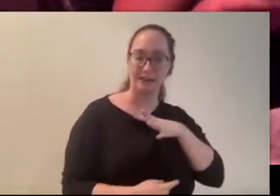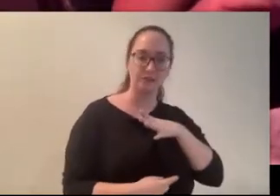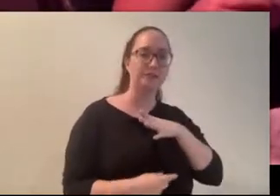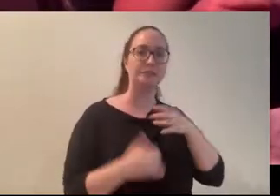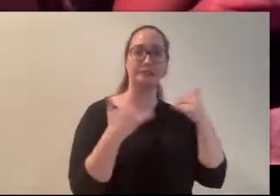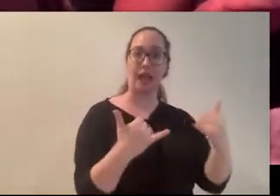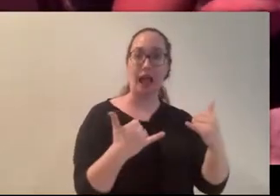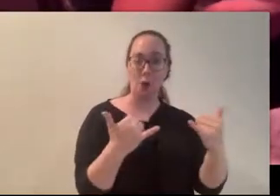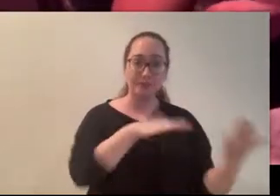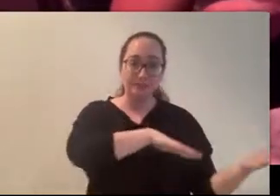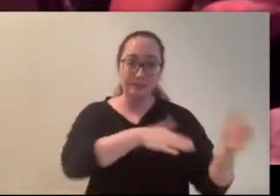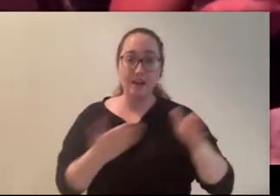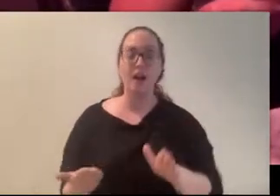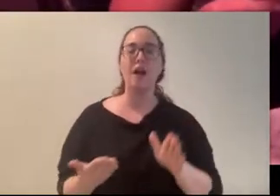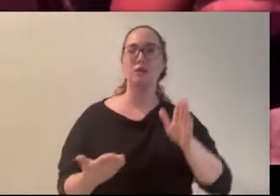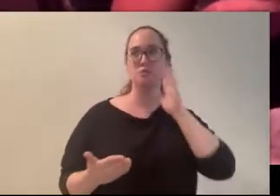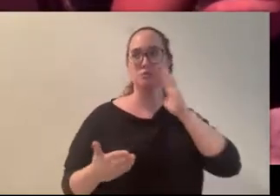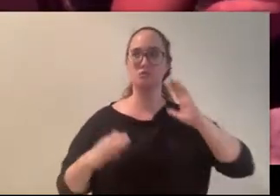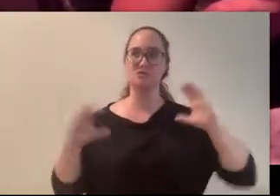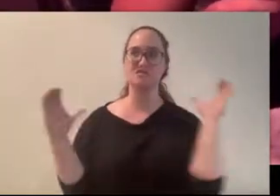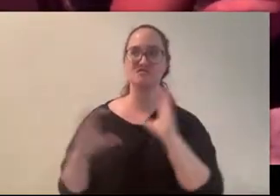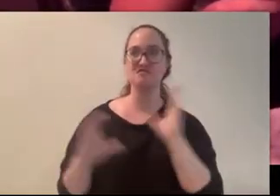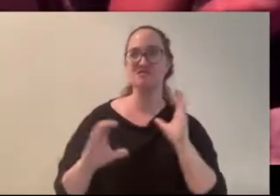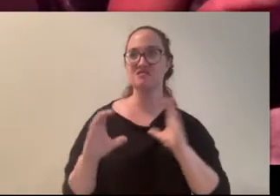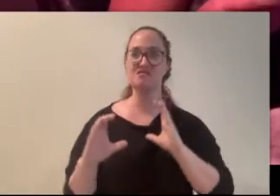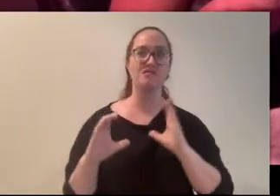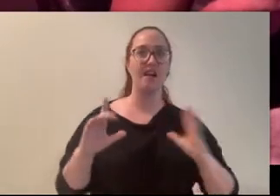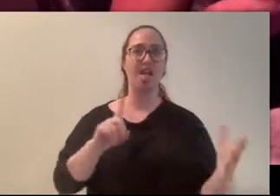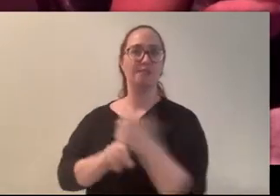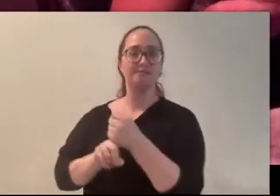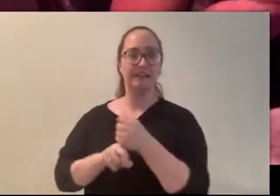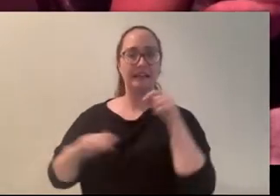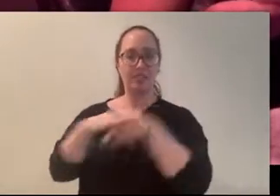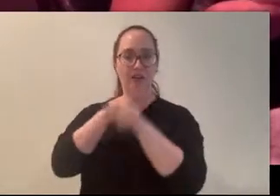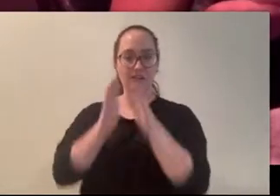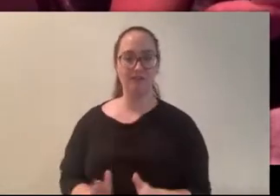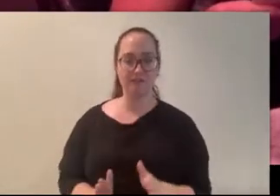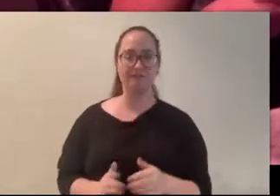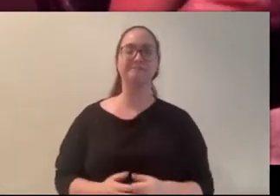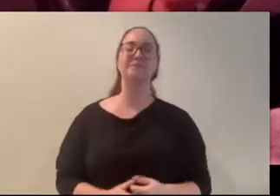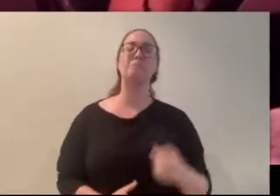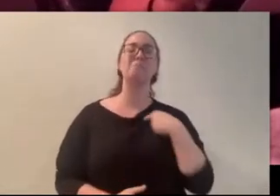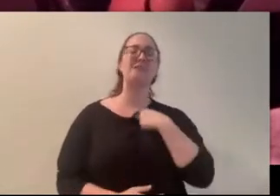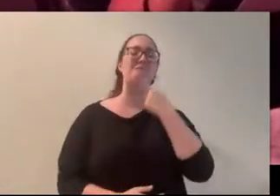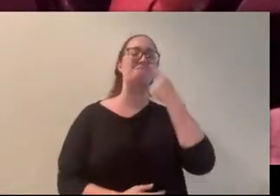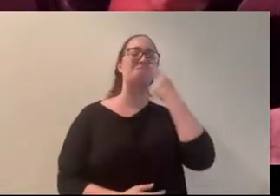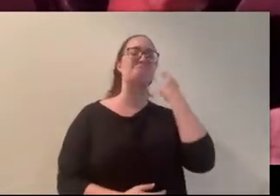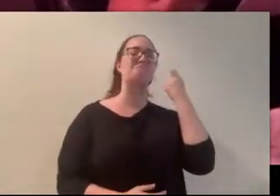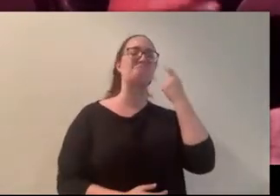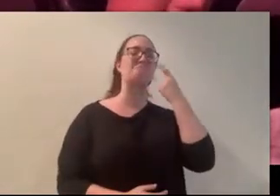I was always skeptical at best of the story. I’d passed the spot where she was supposed to appear a